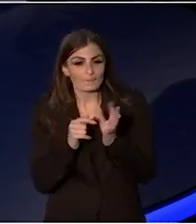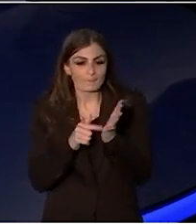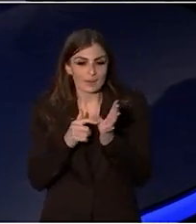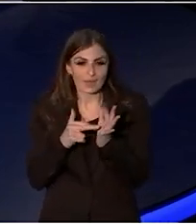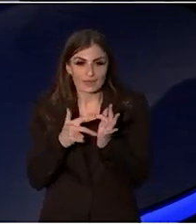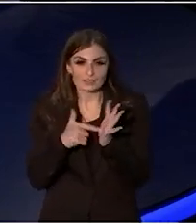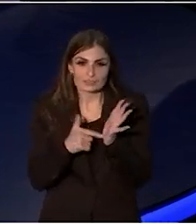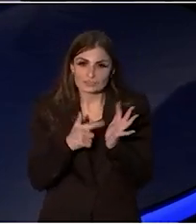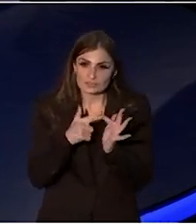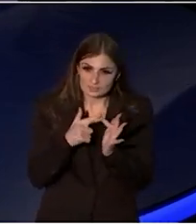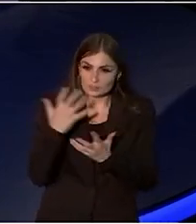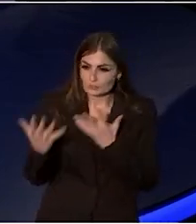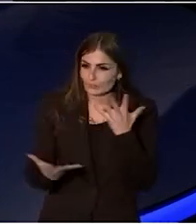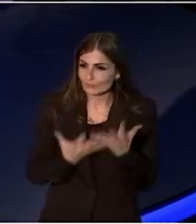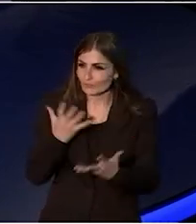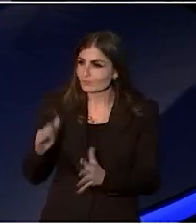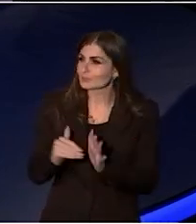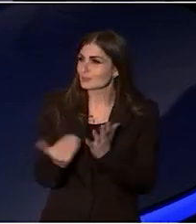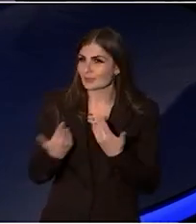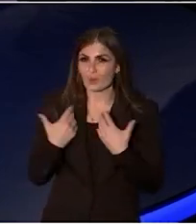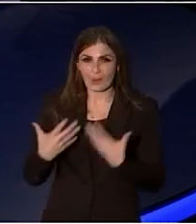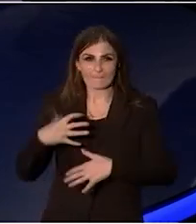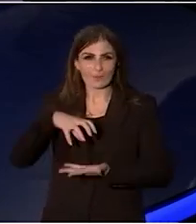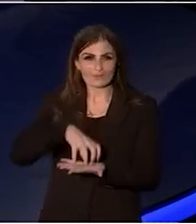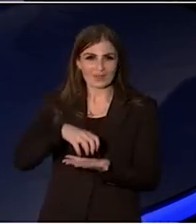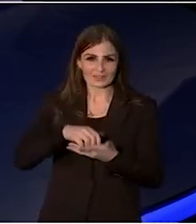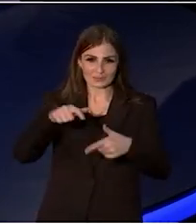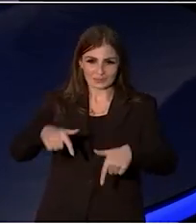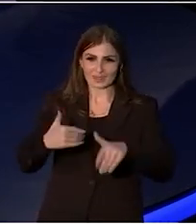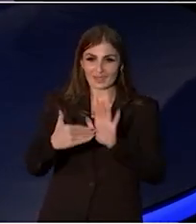And so I'm much more comfortable at this venue in the seats that you're in than where